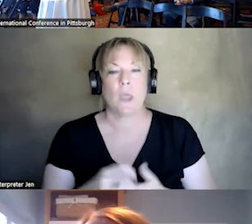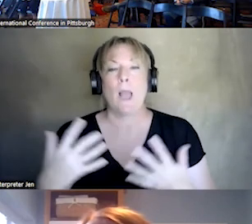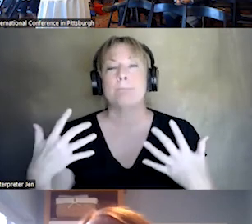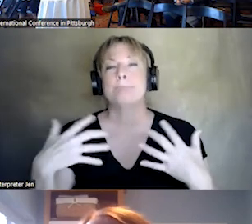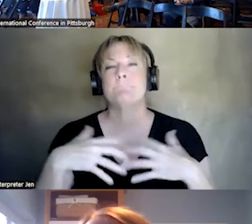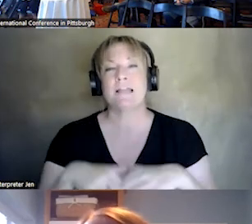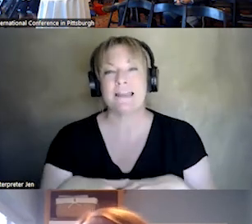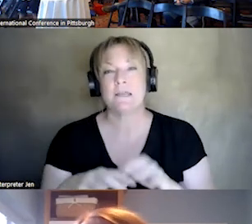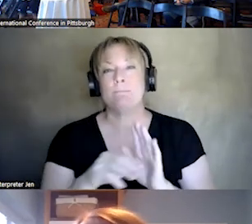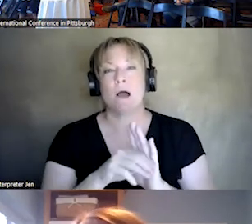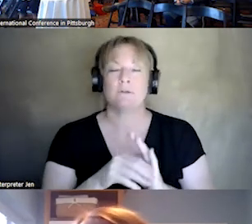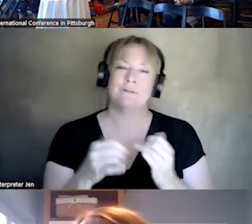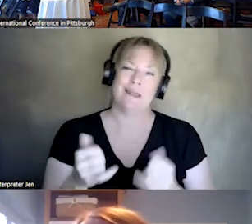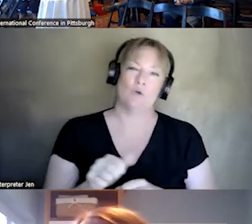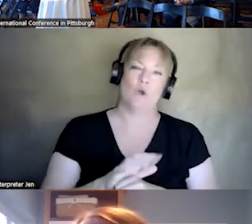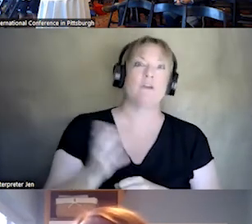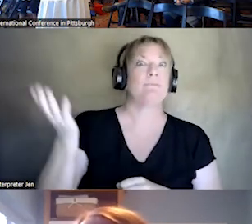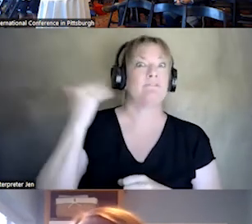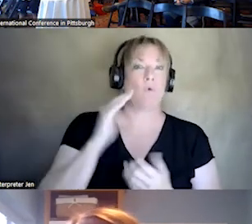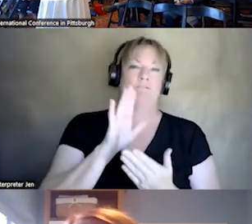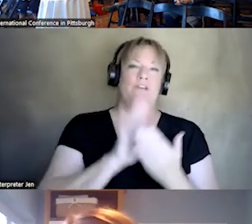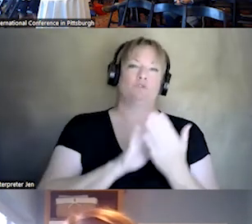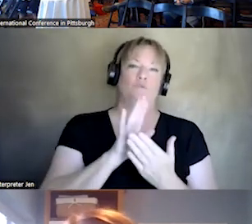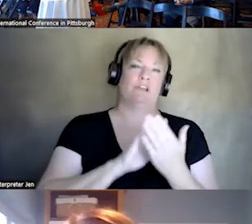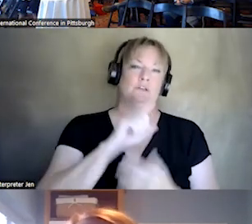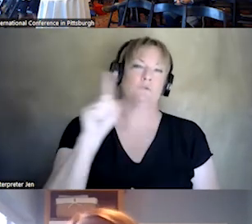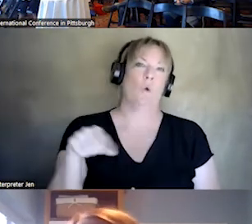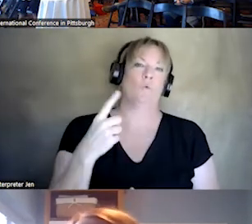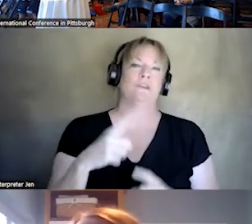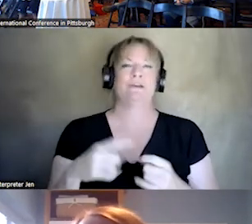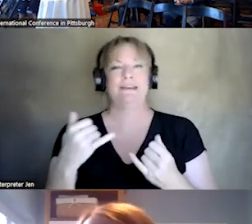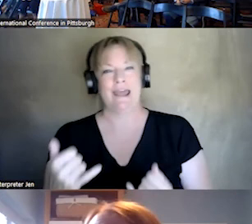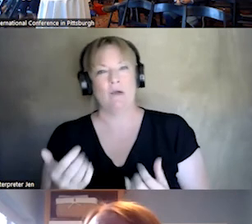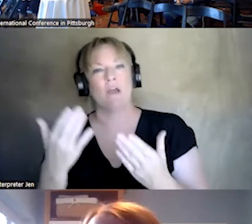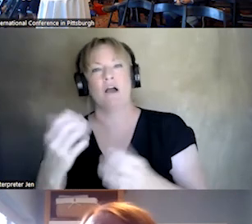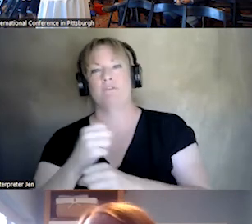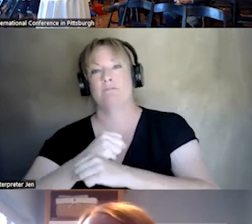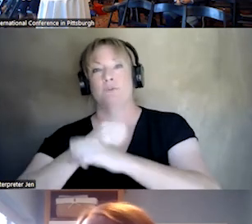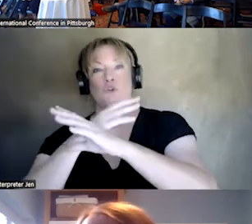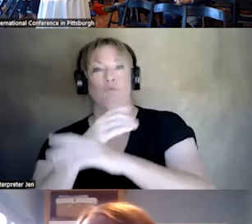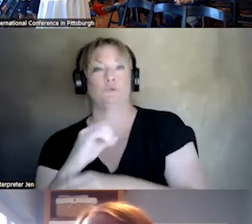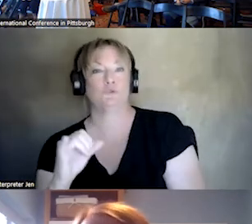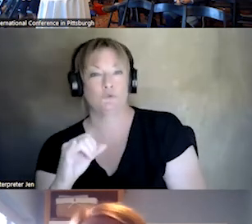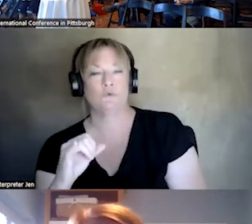COVID NOW. USED TO BE ALL FACE TO FACE. BUT NOW WE OFFER VIRTUAL, SO, A PLATFORM LIKE THIS.